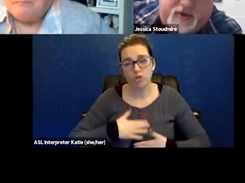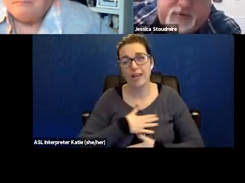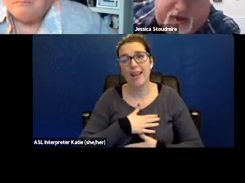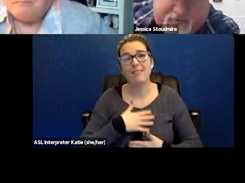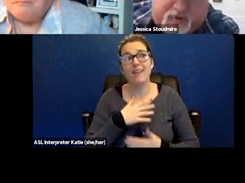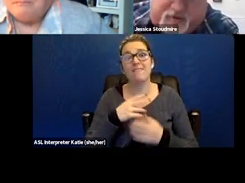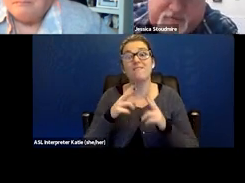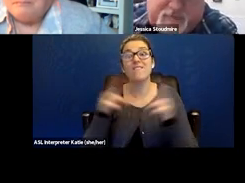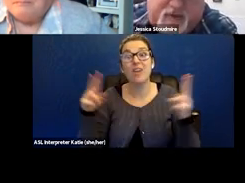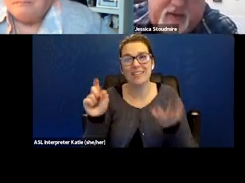So thank you everyone.